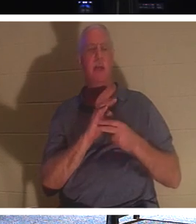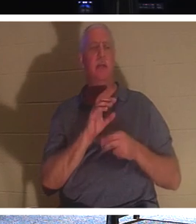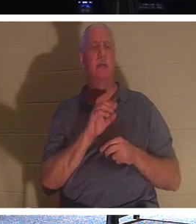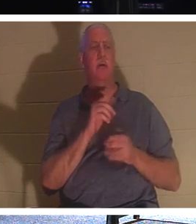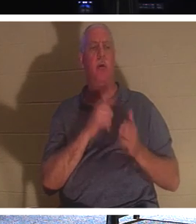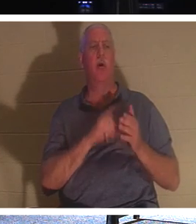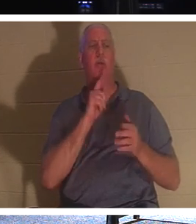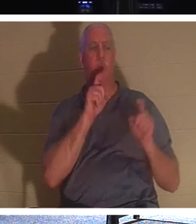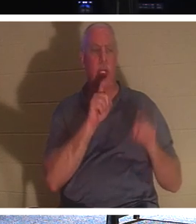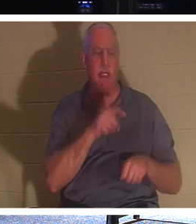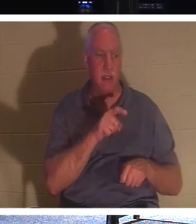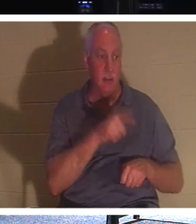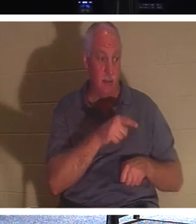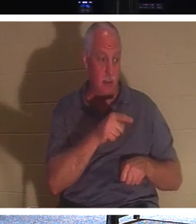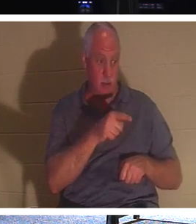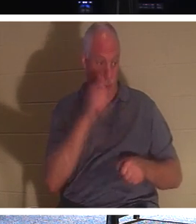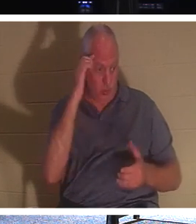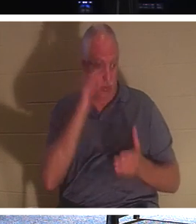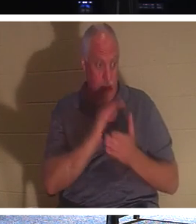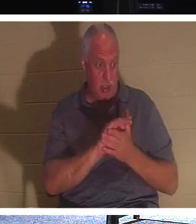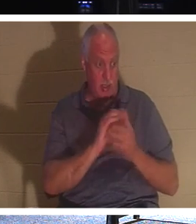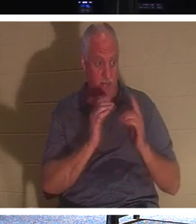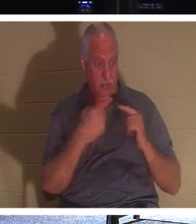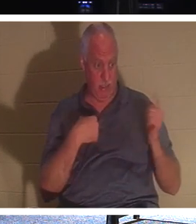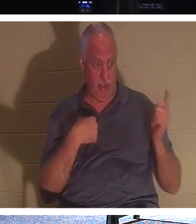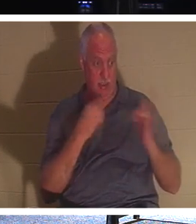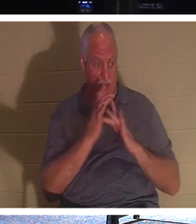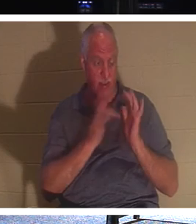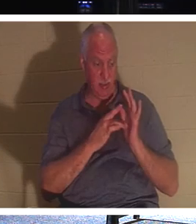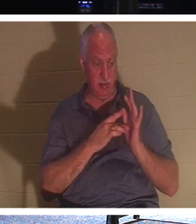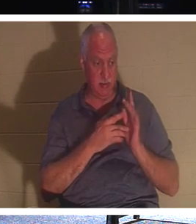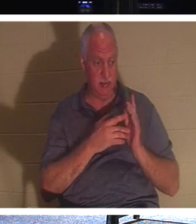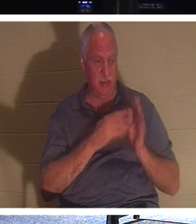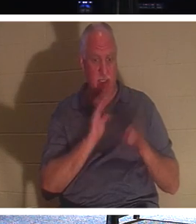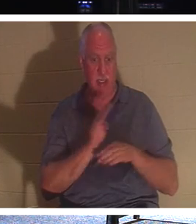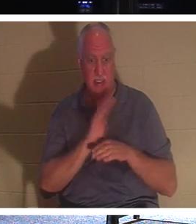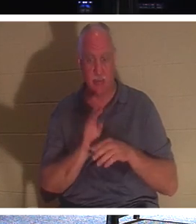you're a believer. He's saying this guy, look, let's get busy about reaching people while